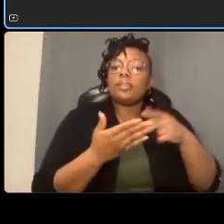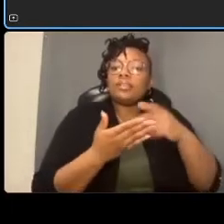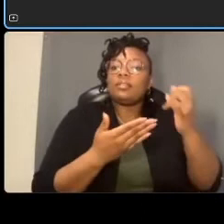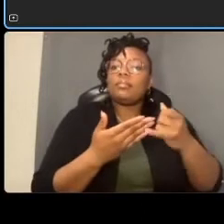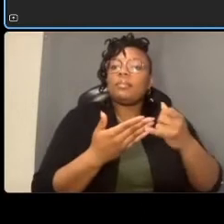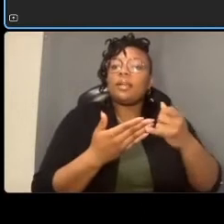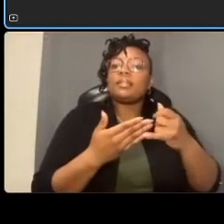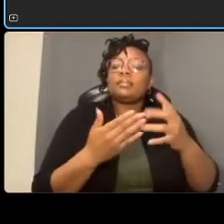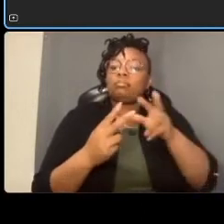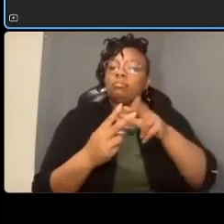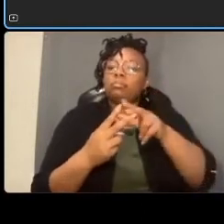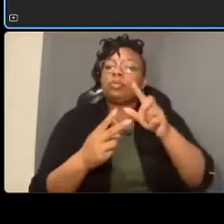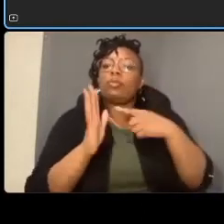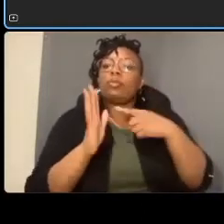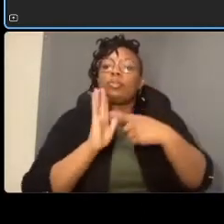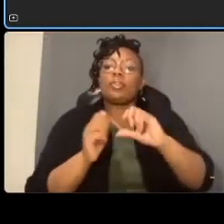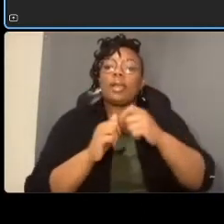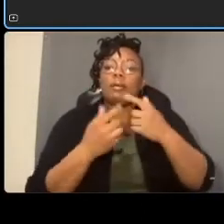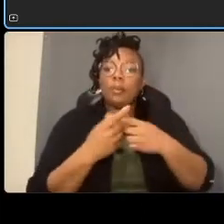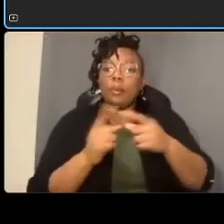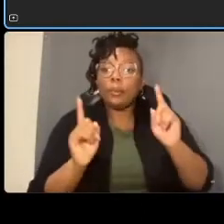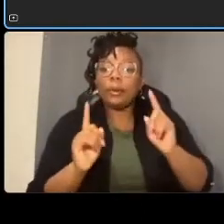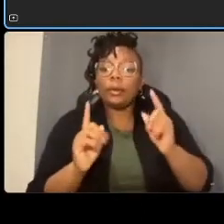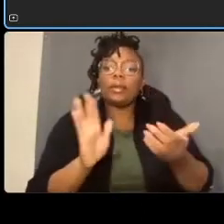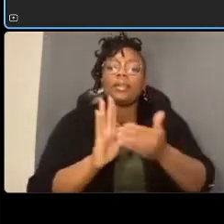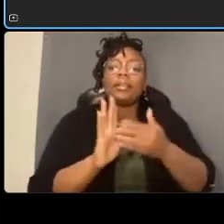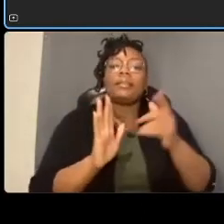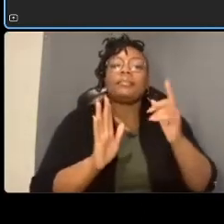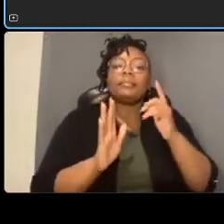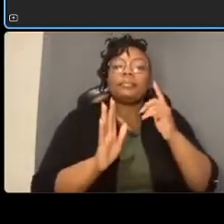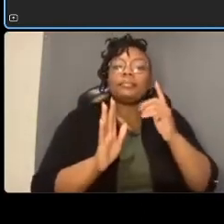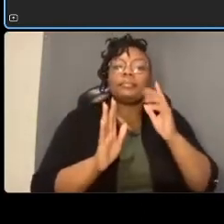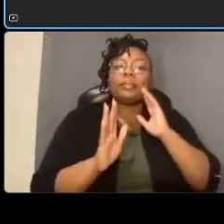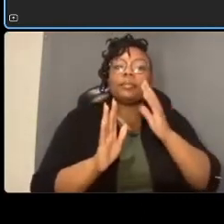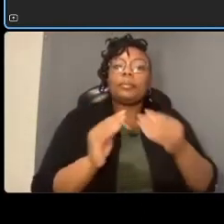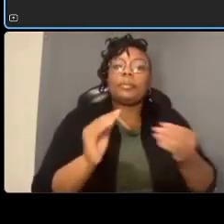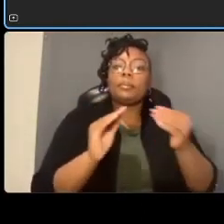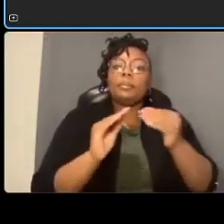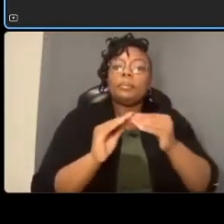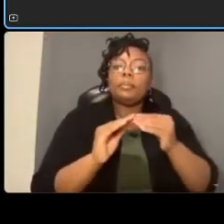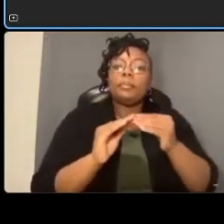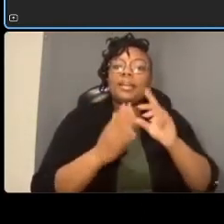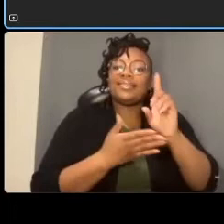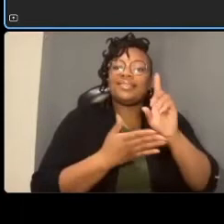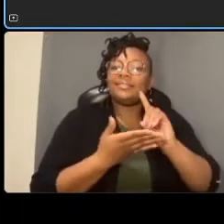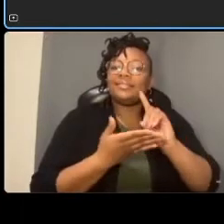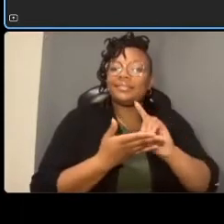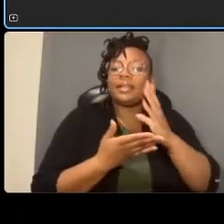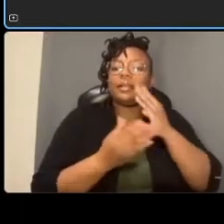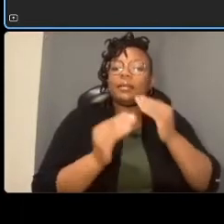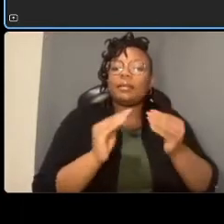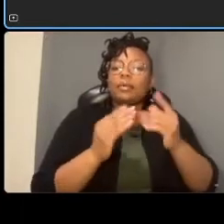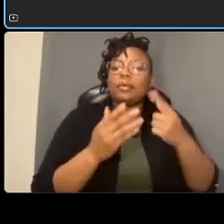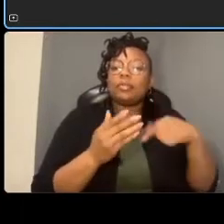again there will be um more of that in design and more of those features added after the uh